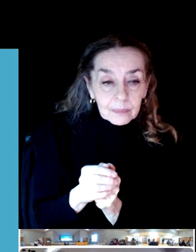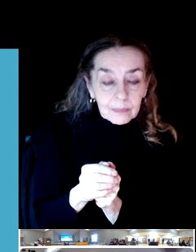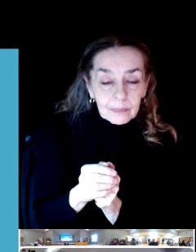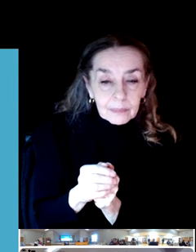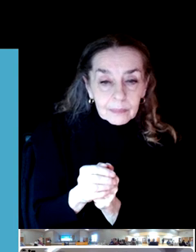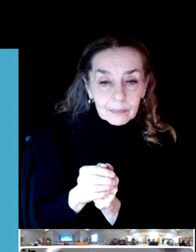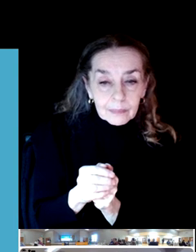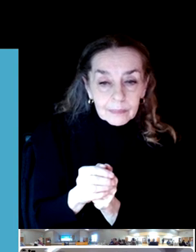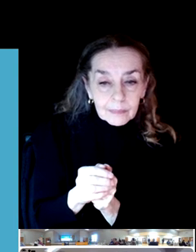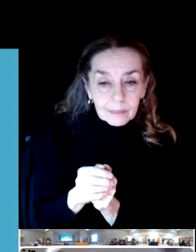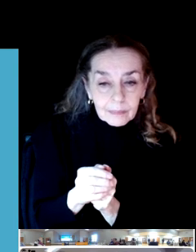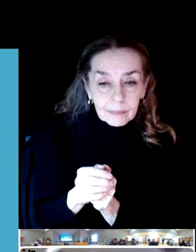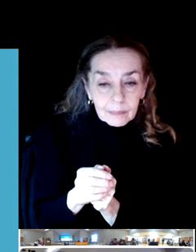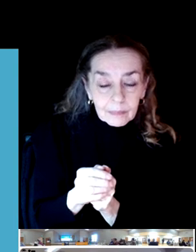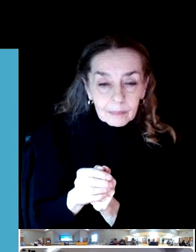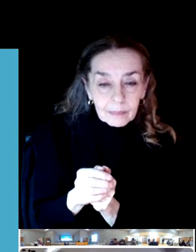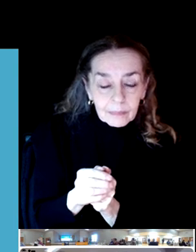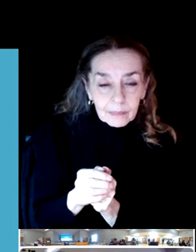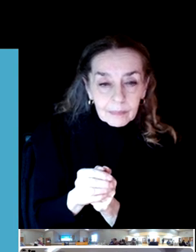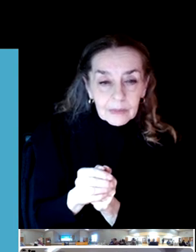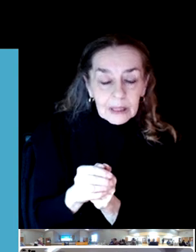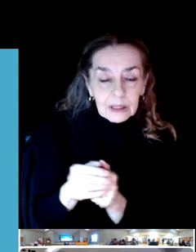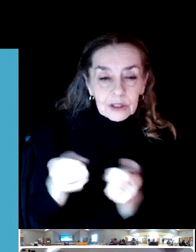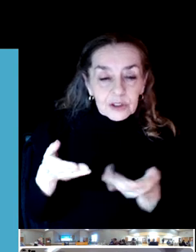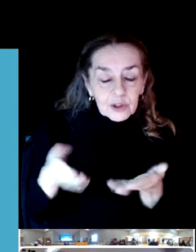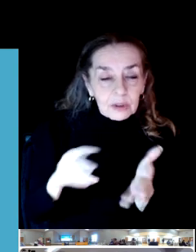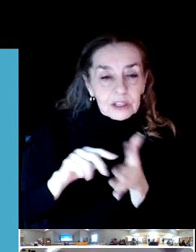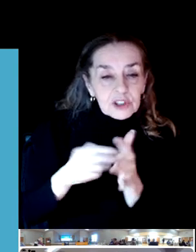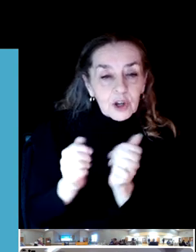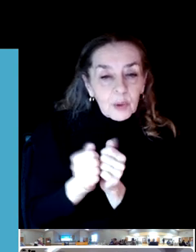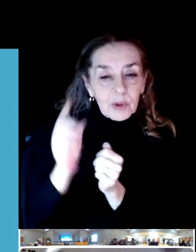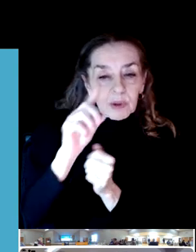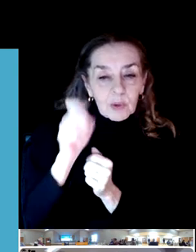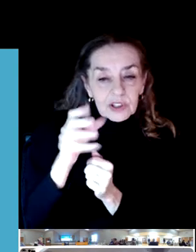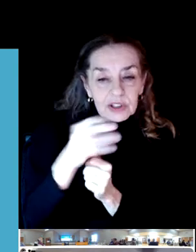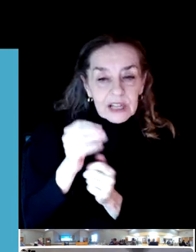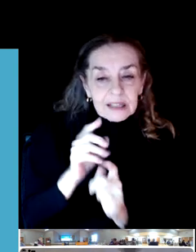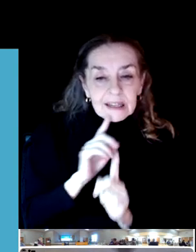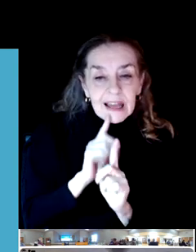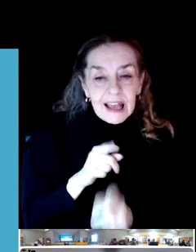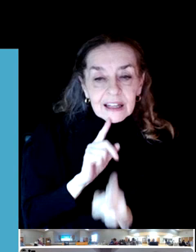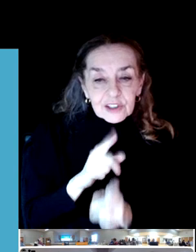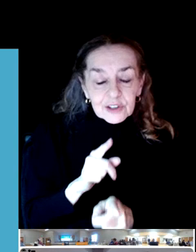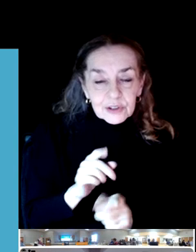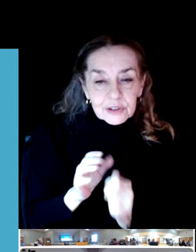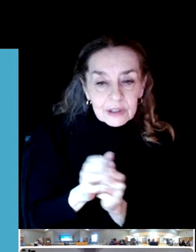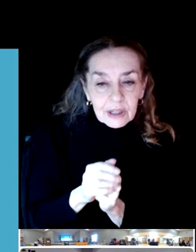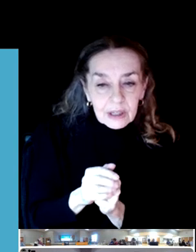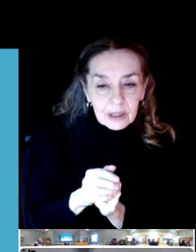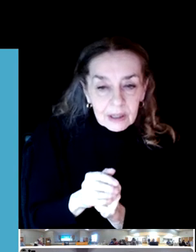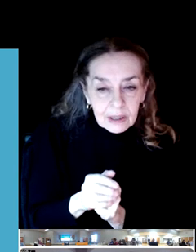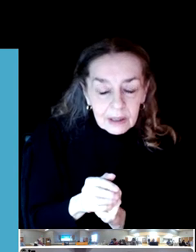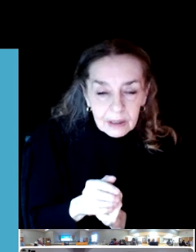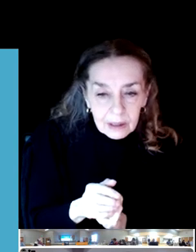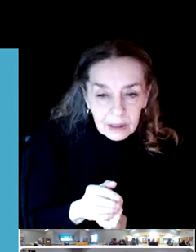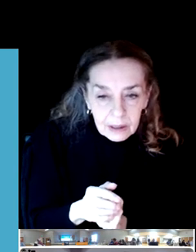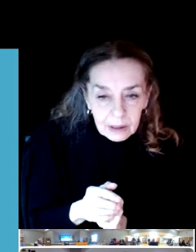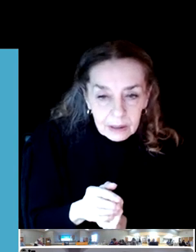And the first question is, can you build a roller rink or use an existing facility for